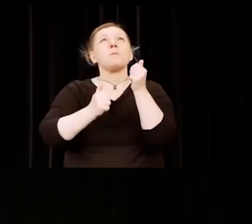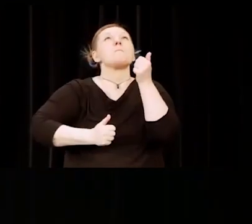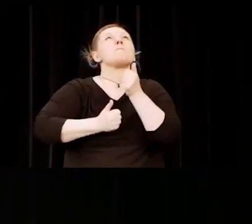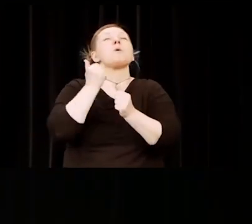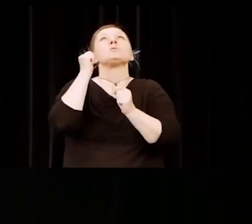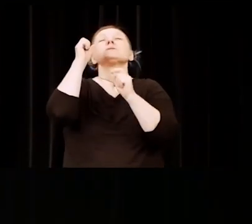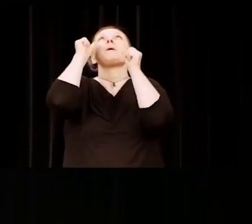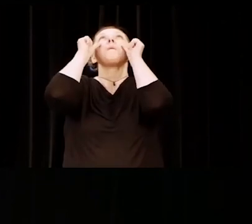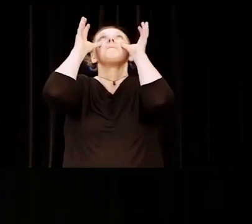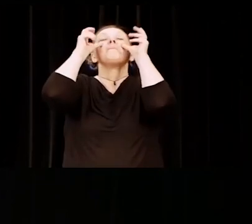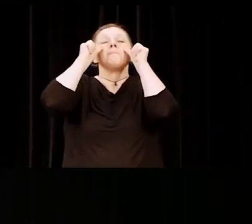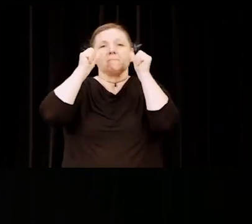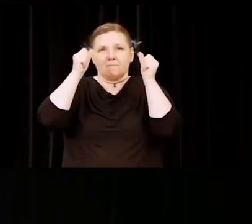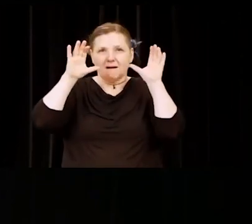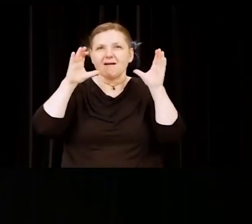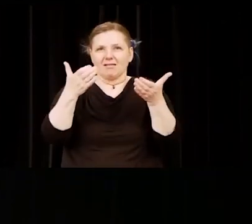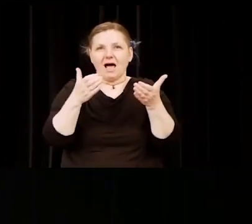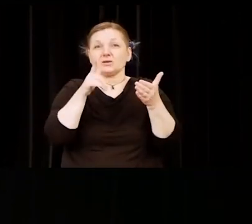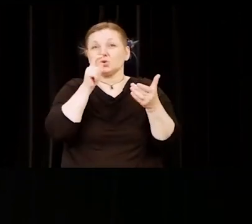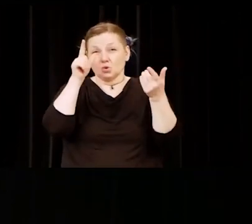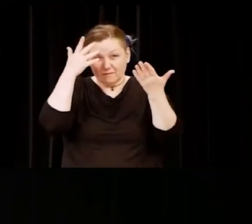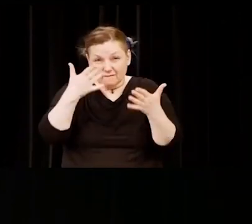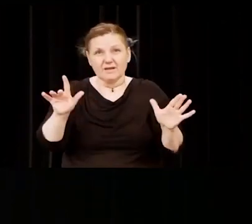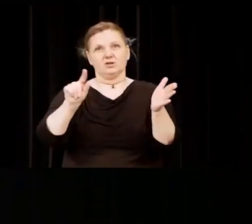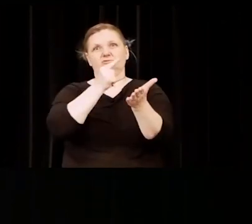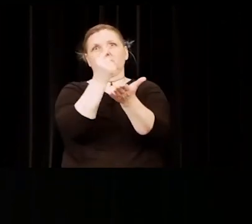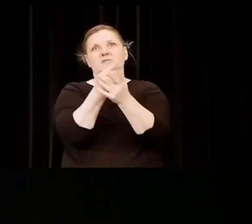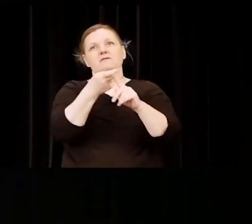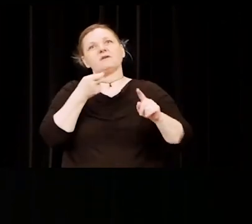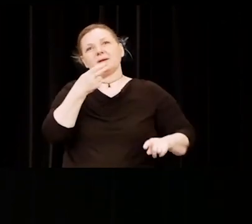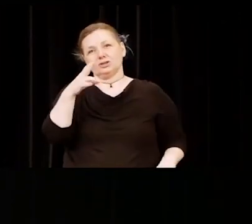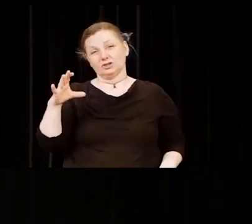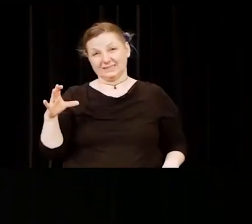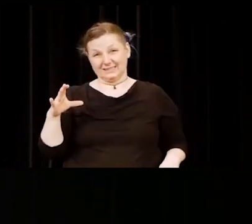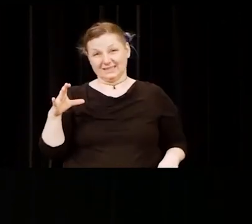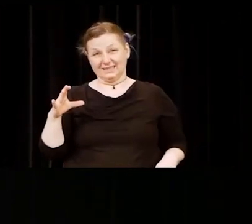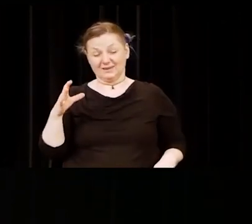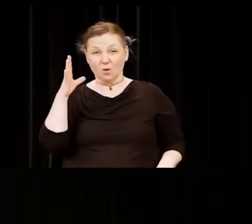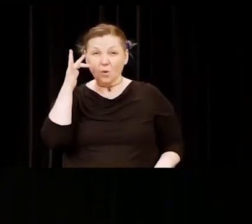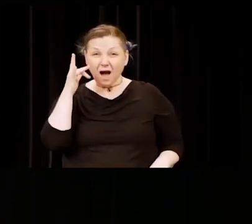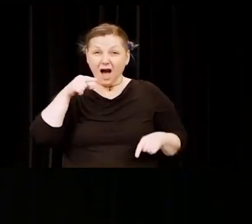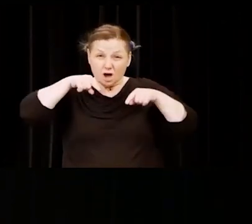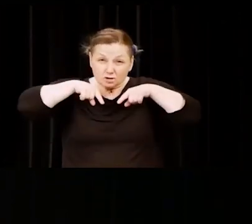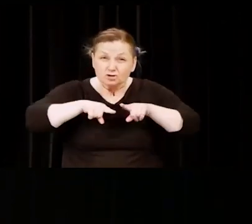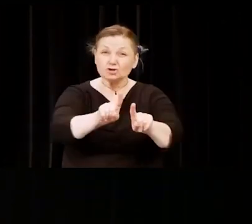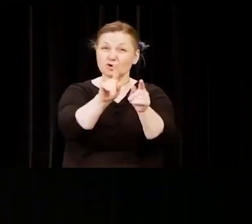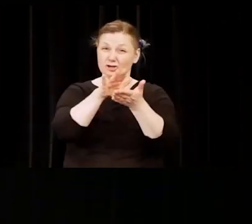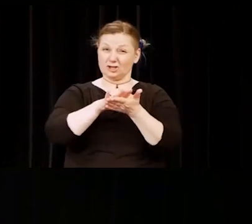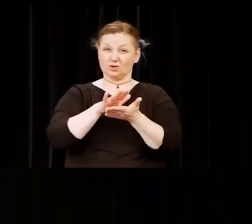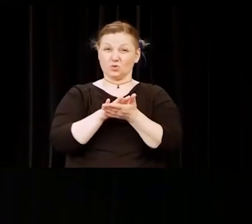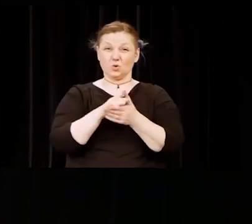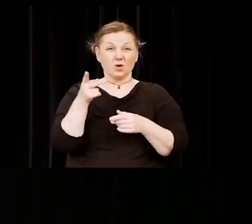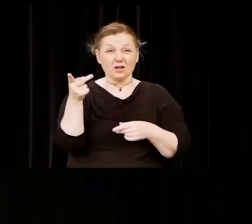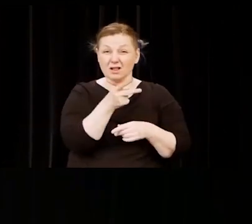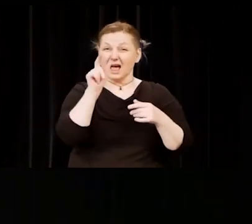classes of Holyoke Community College graduates. In the midst of earning your degree, you had to pivot